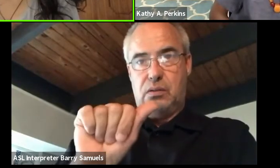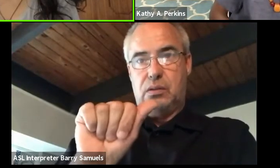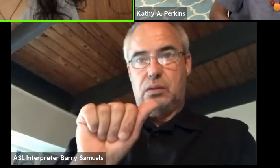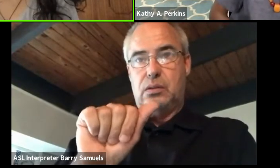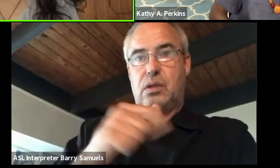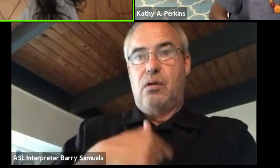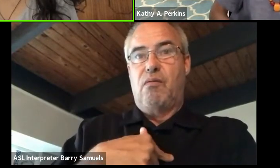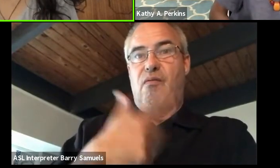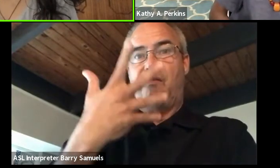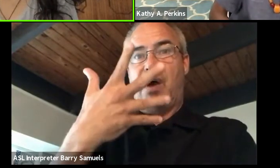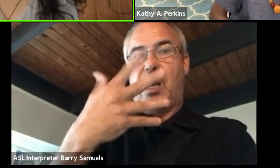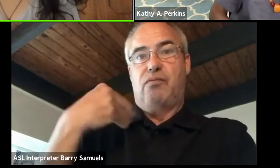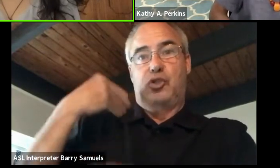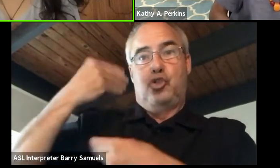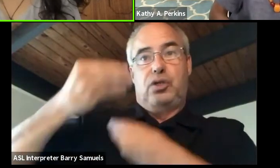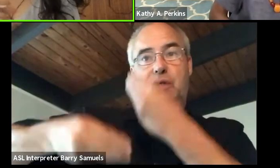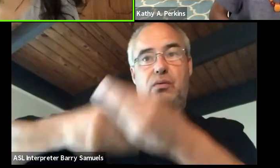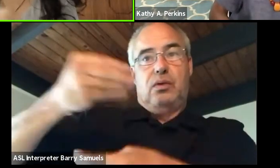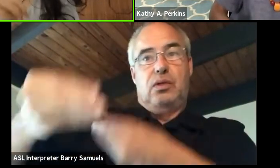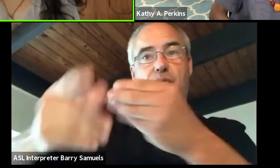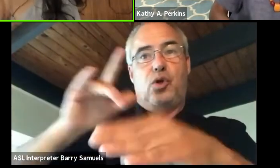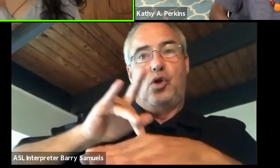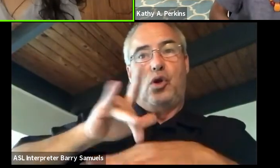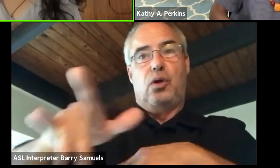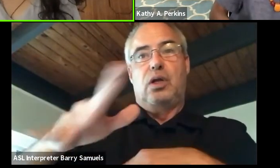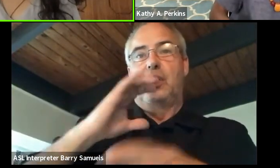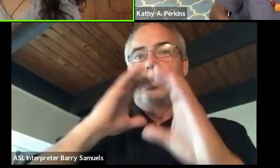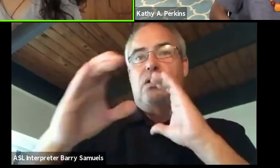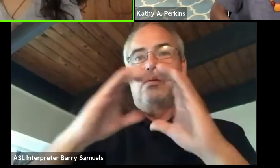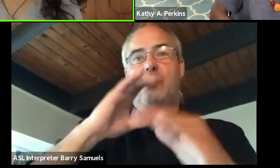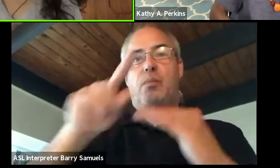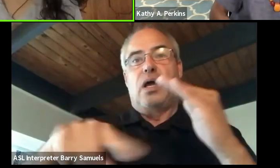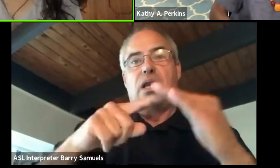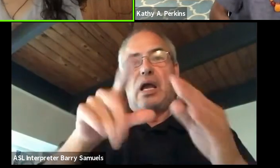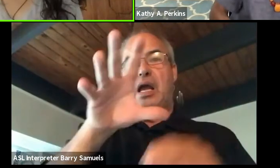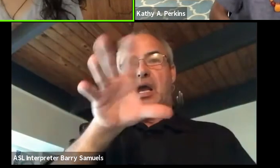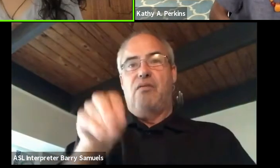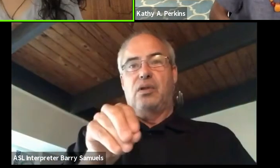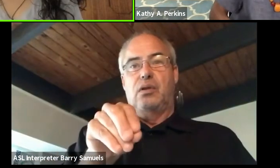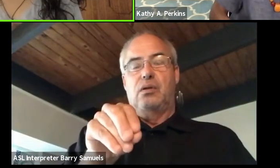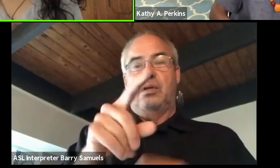when we first connected just about the African presence of Africans in India